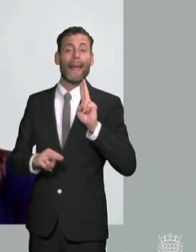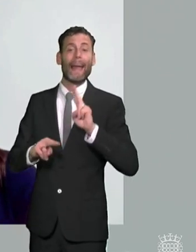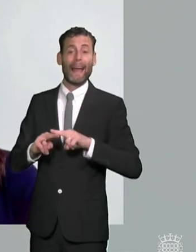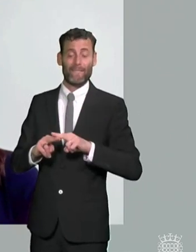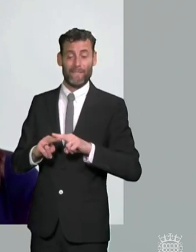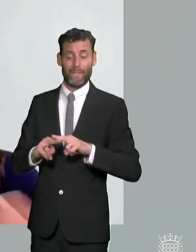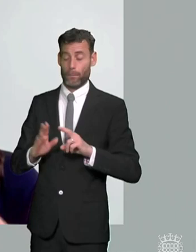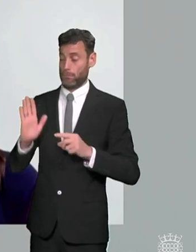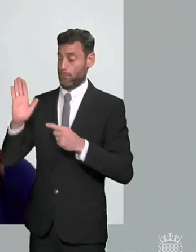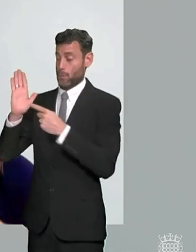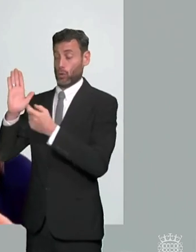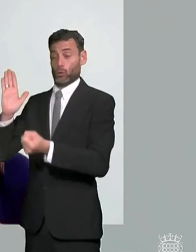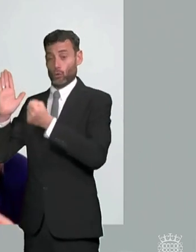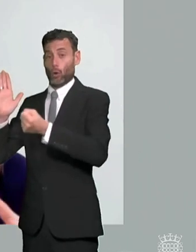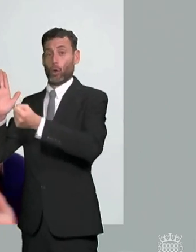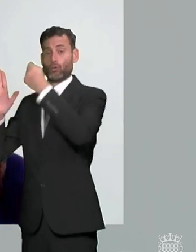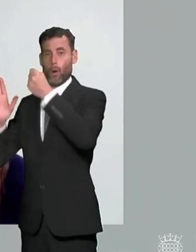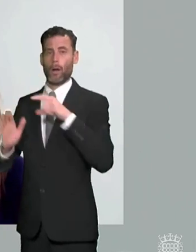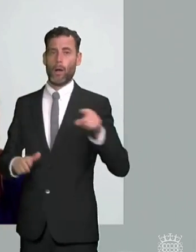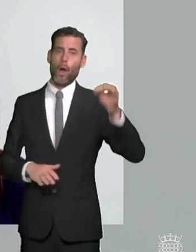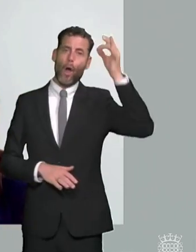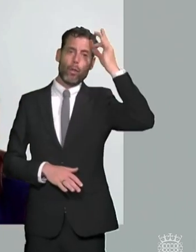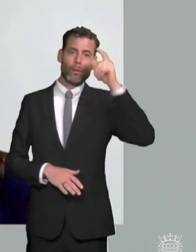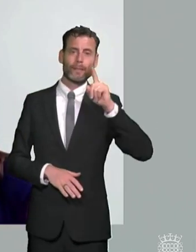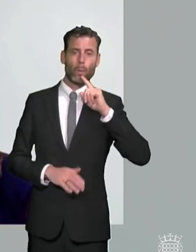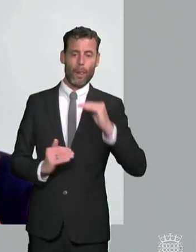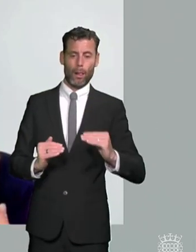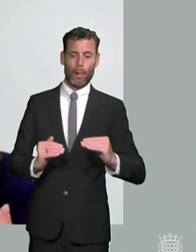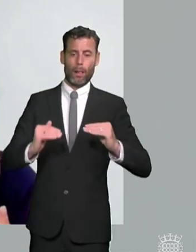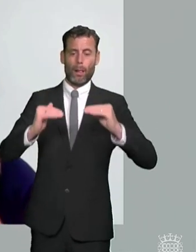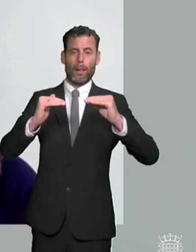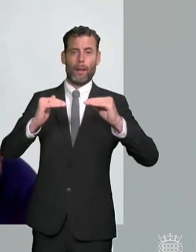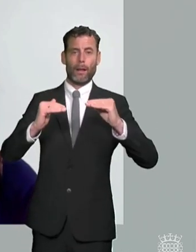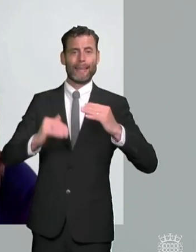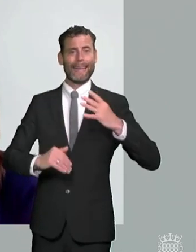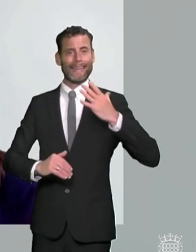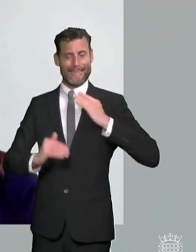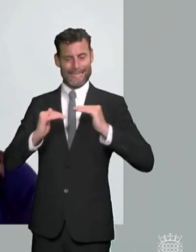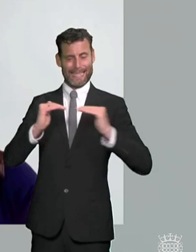um similarly you know we've got a test for an ehc plan we've got a um very clear legal